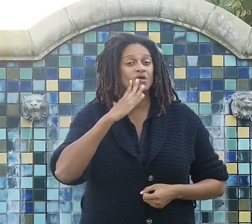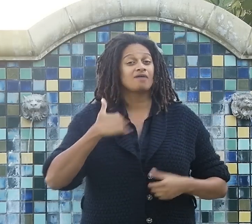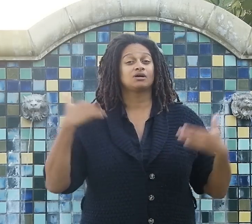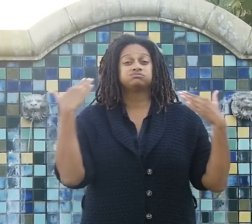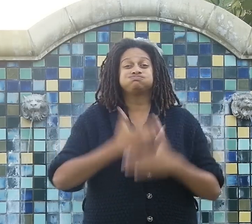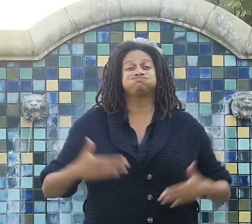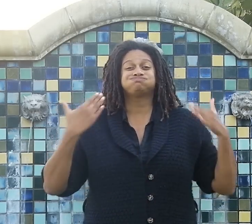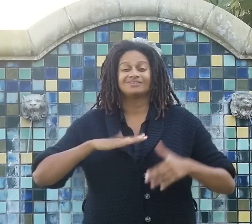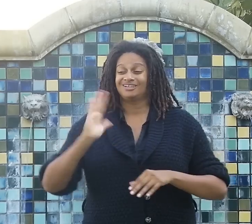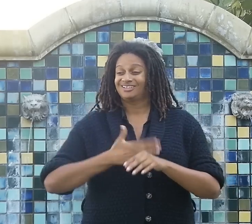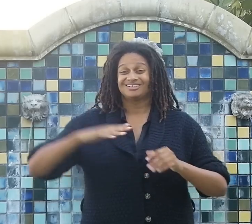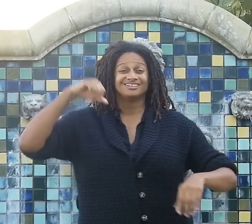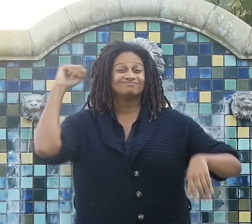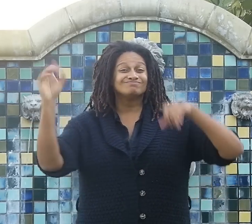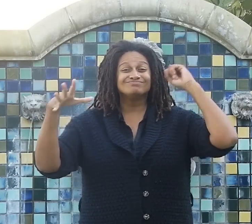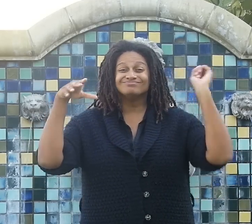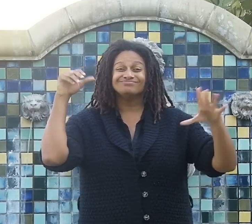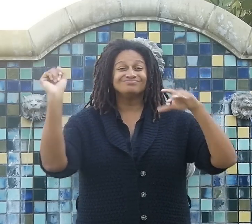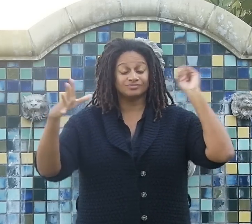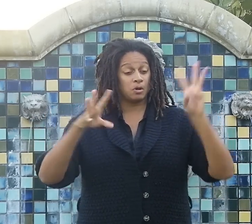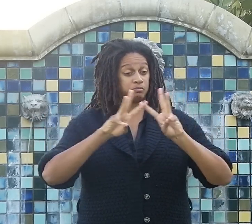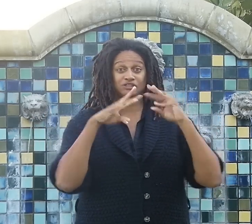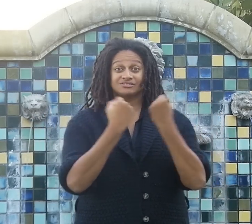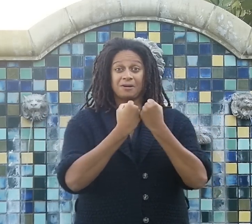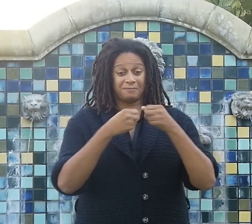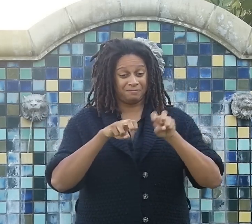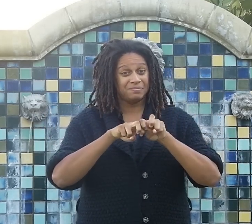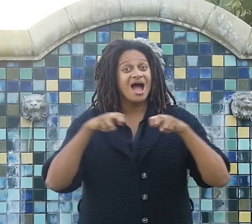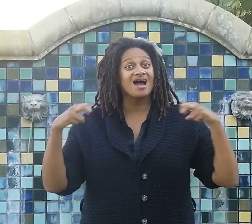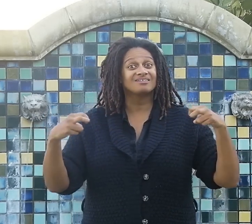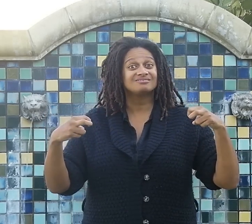We also will provide entertainment, ASL song and workshops.